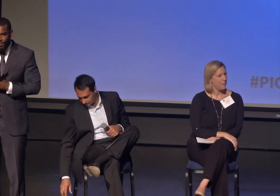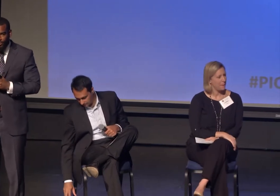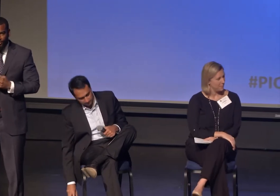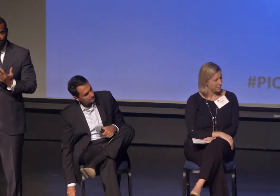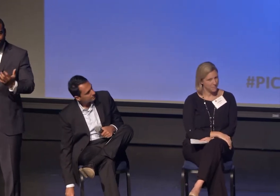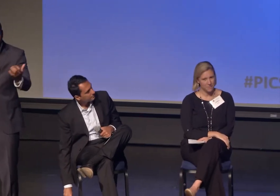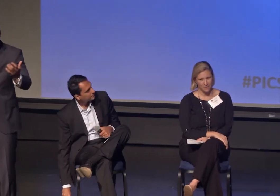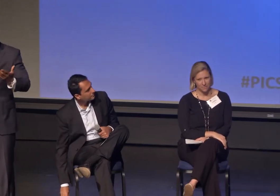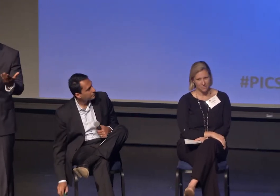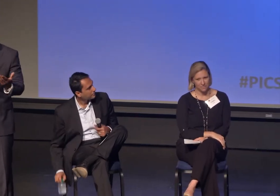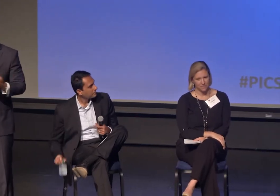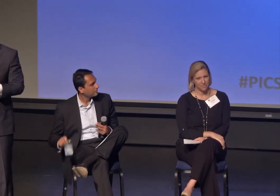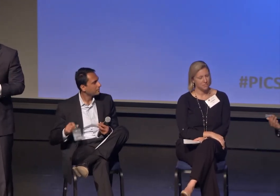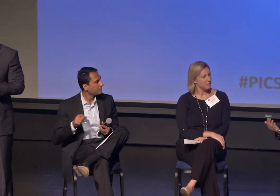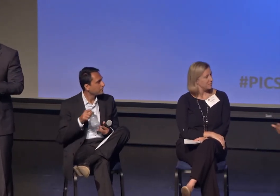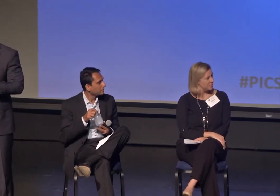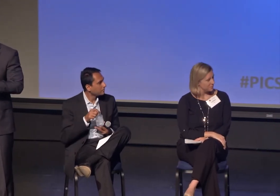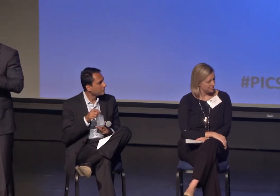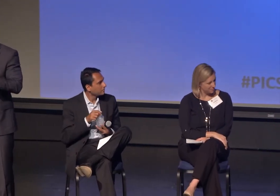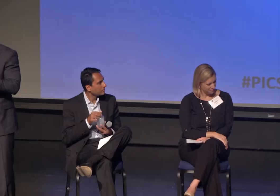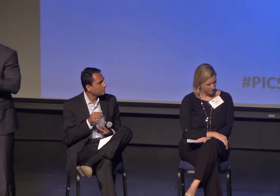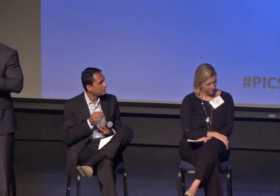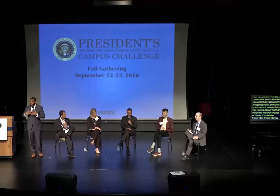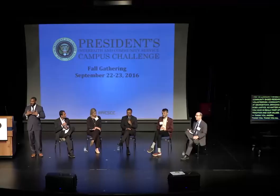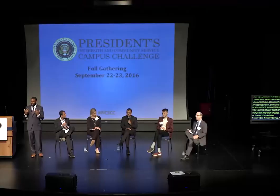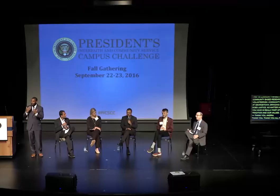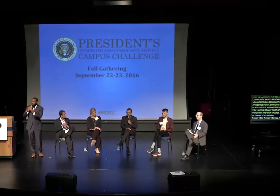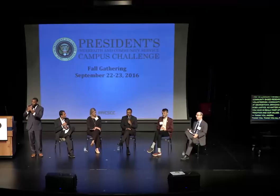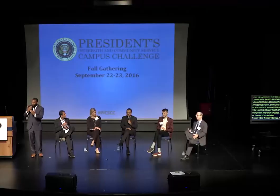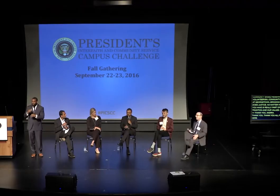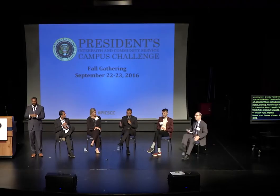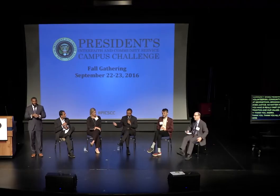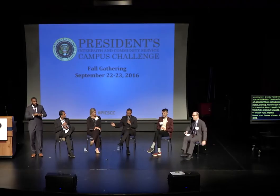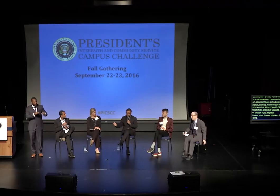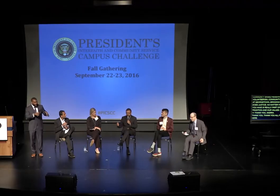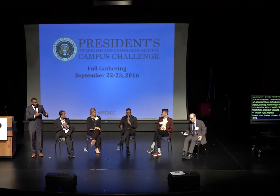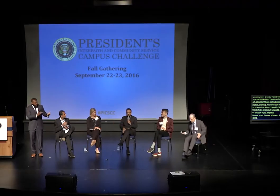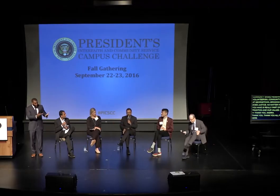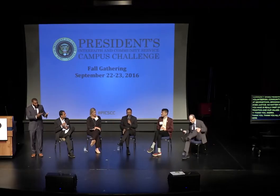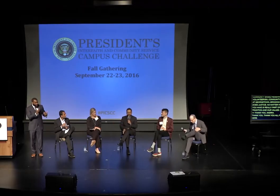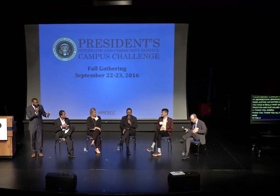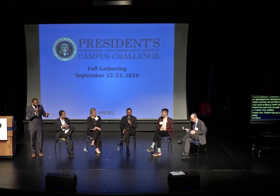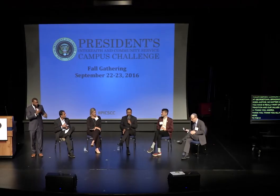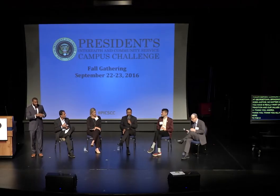To the organizers, very grateful to the panelists, especially grateful to my friend Eboo Patel.